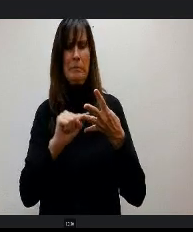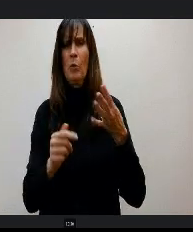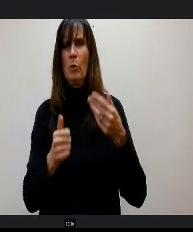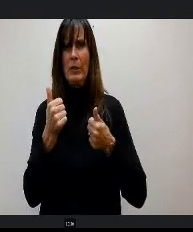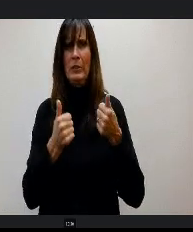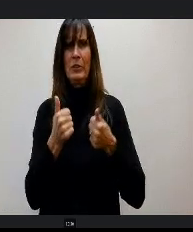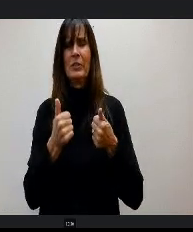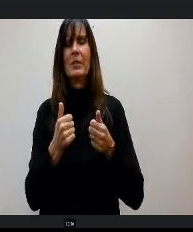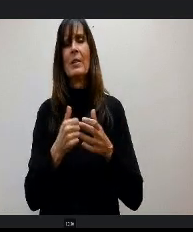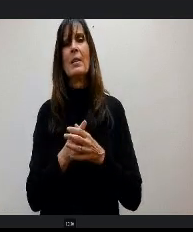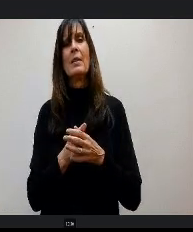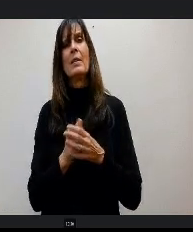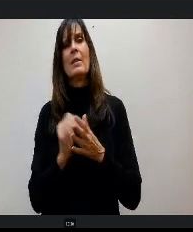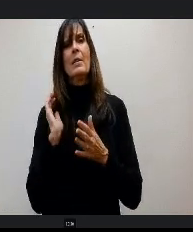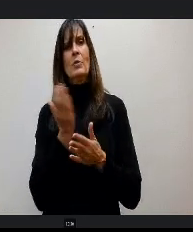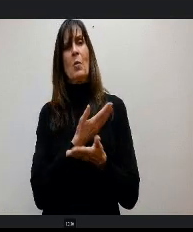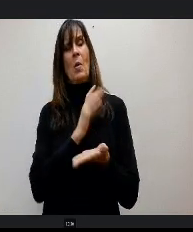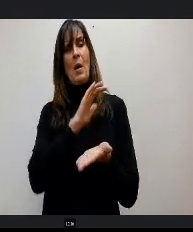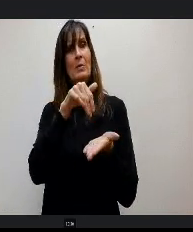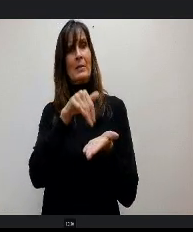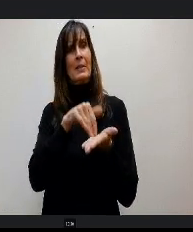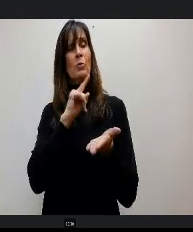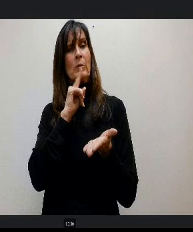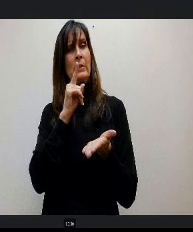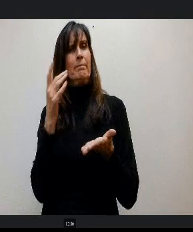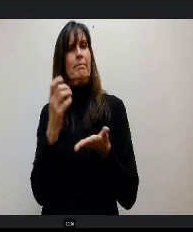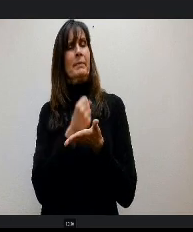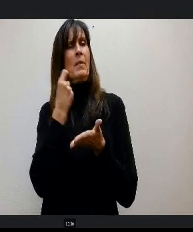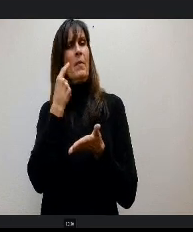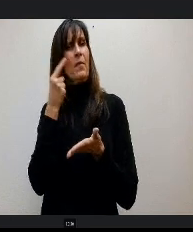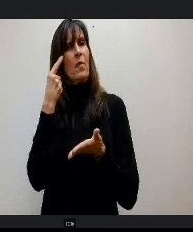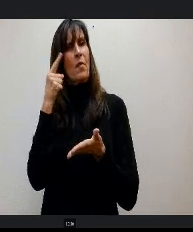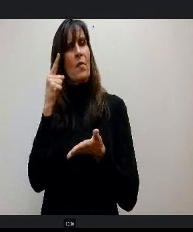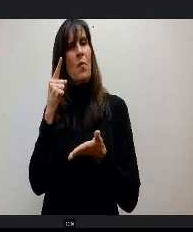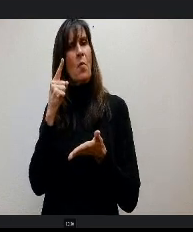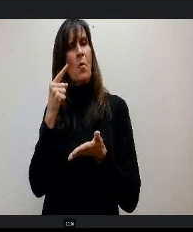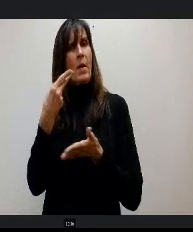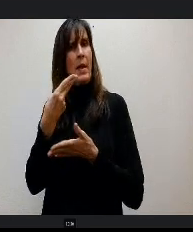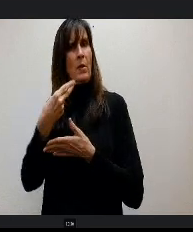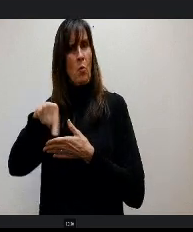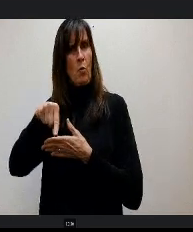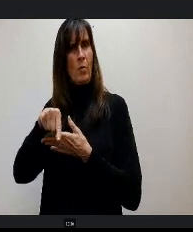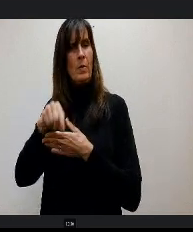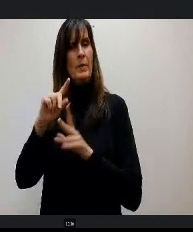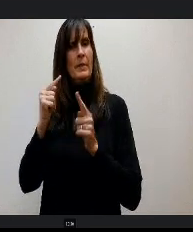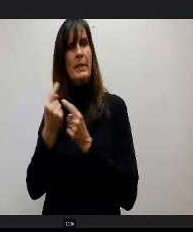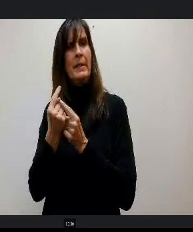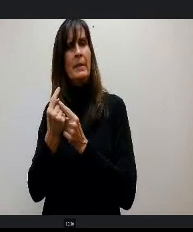know our center, you know it's an opportunity for the headquarters team to push out new information, but we'll highlight some of the things that